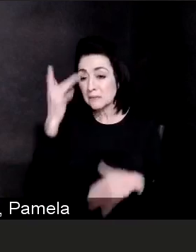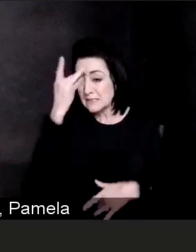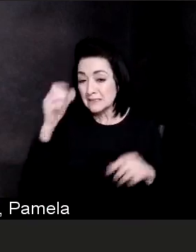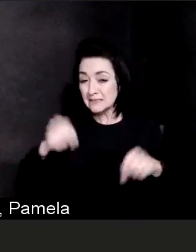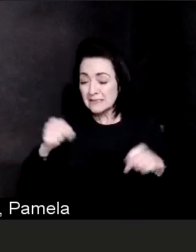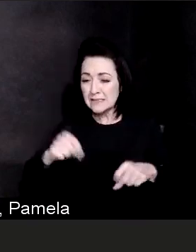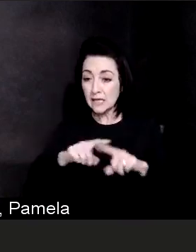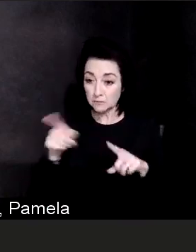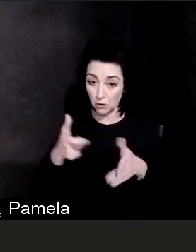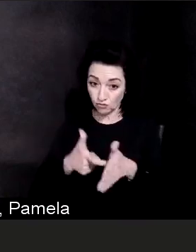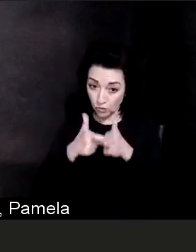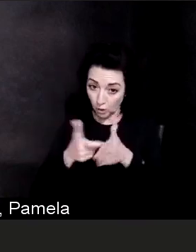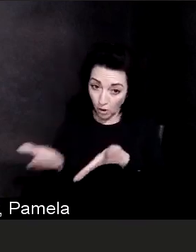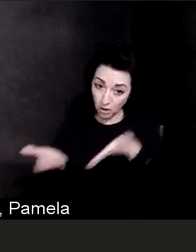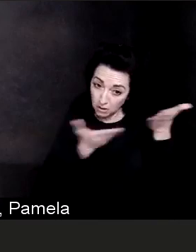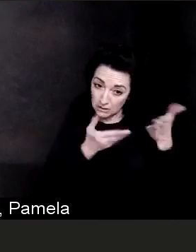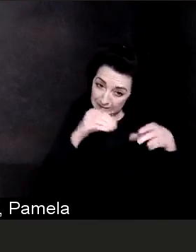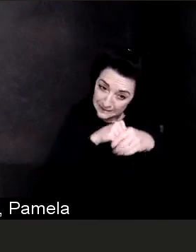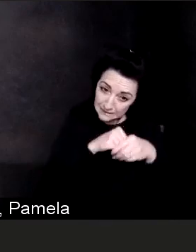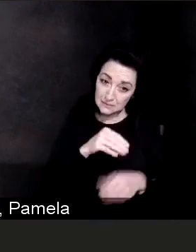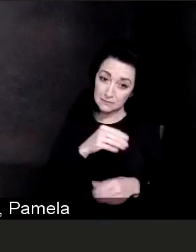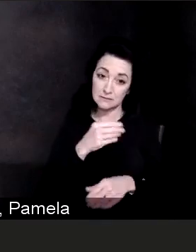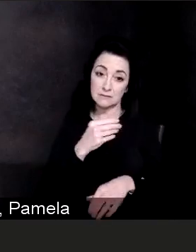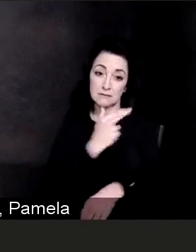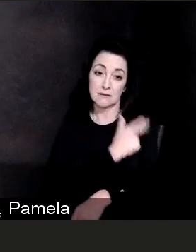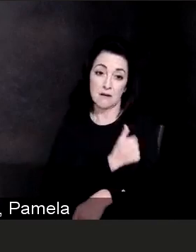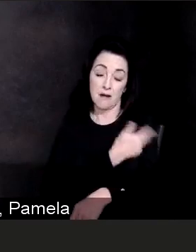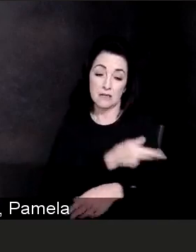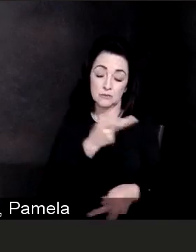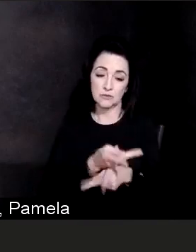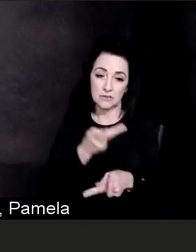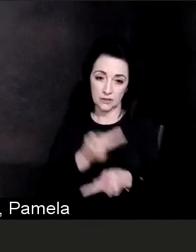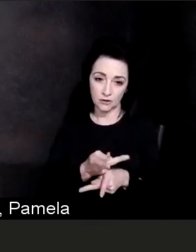So from when we saw our initial peak or our initial surge